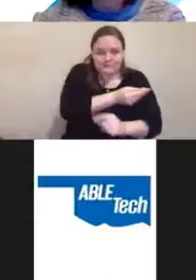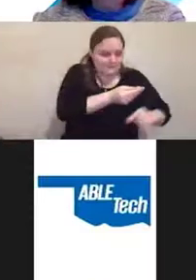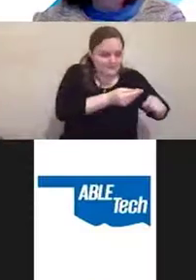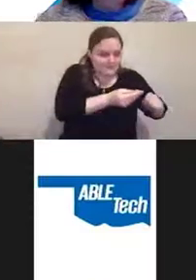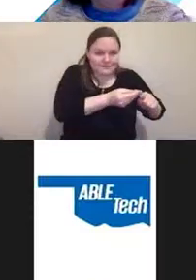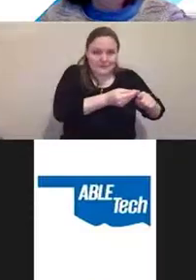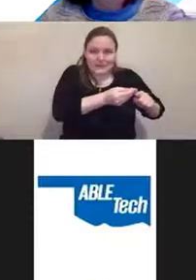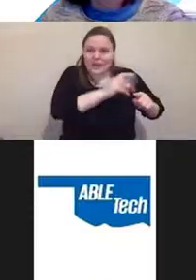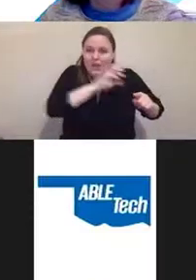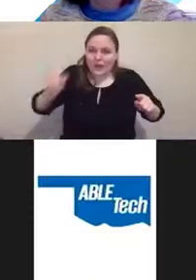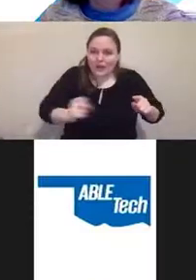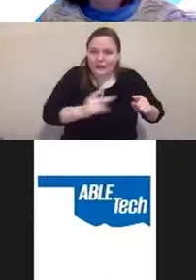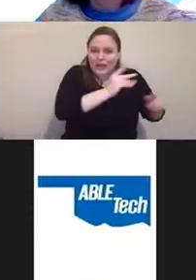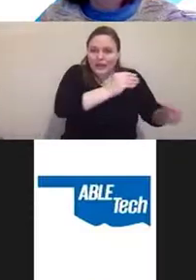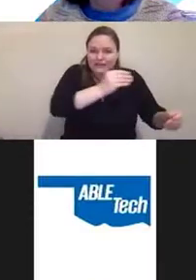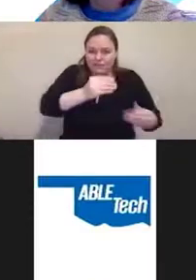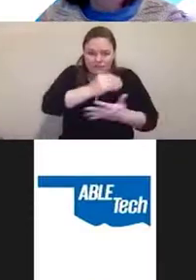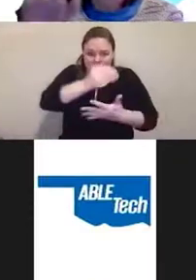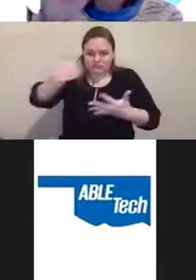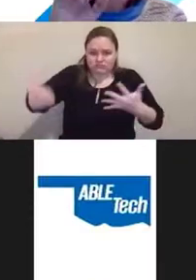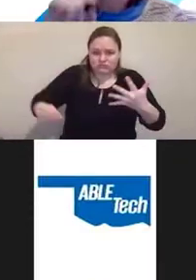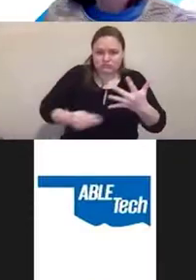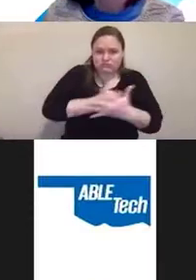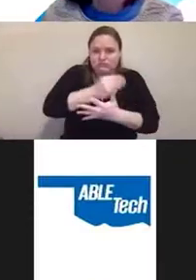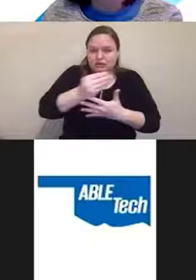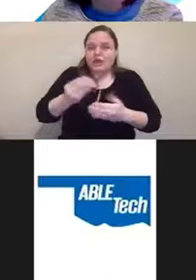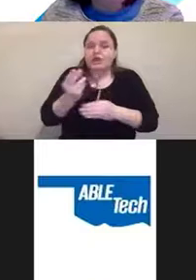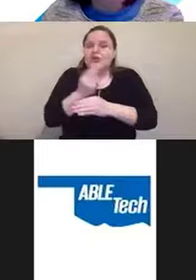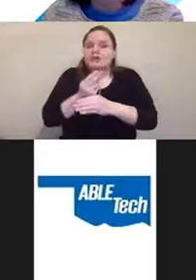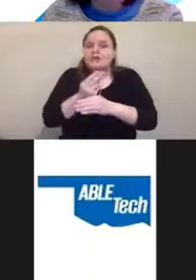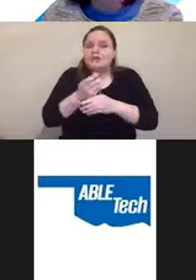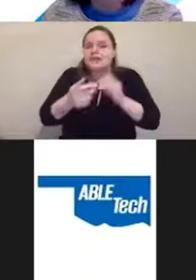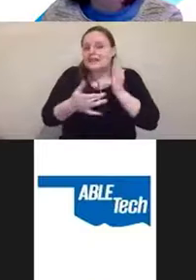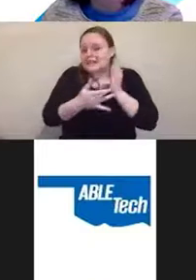back and forth through the assistive technology, with the control on the hands of the user.